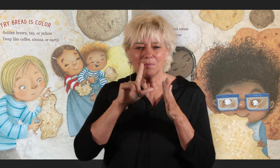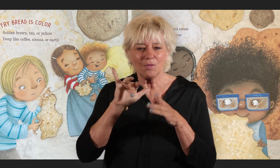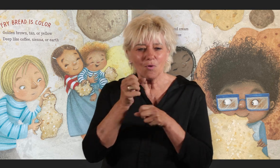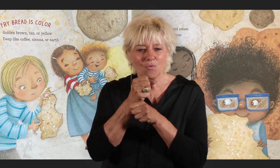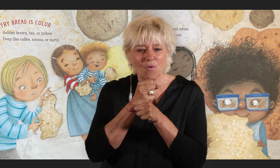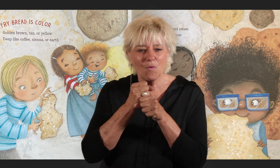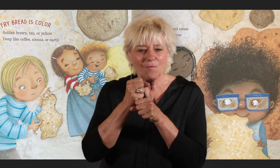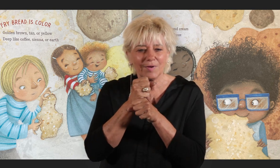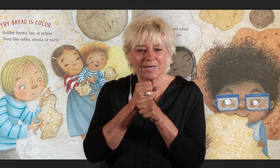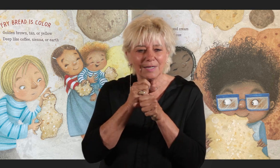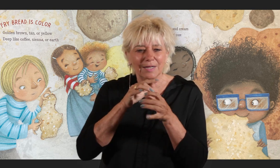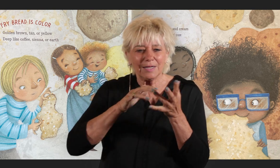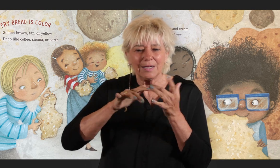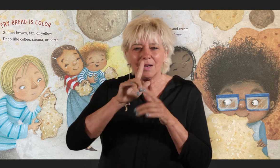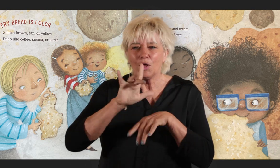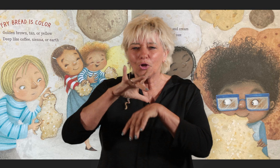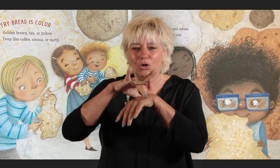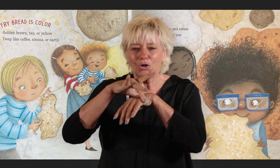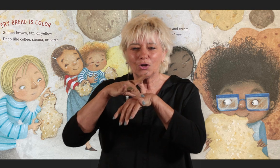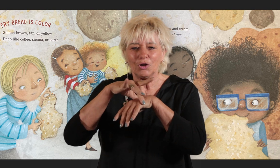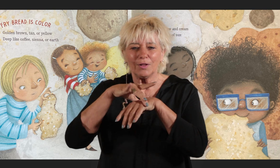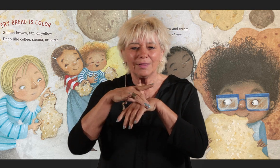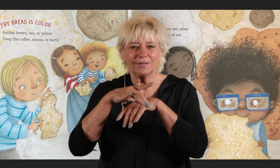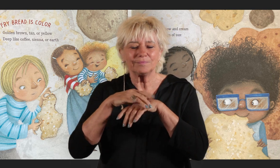Deep like coffee, sienna, or earth